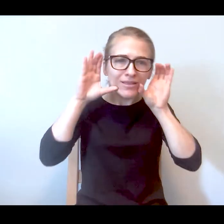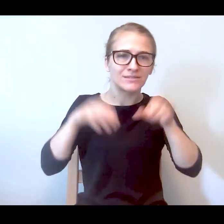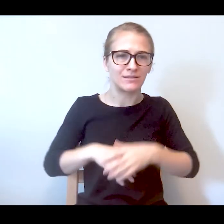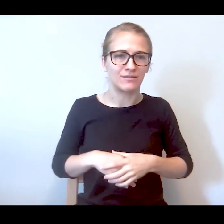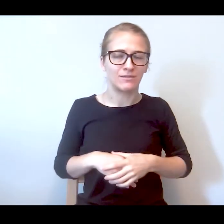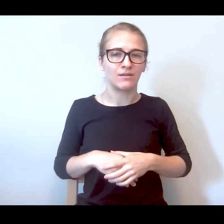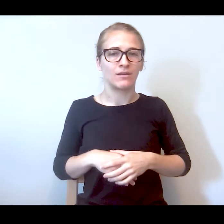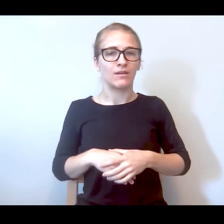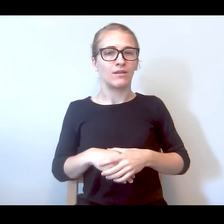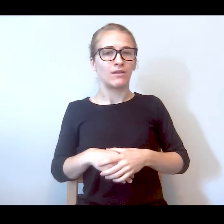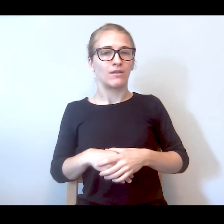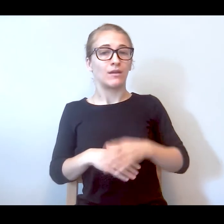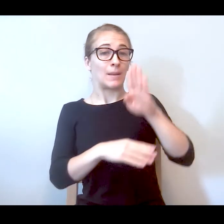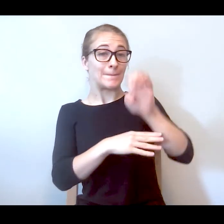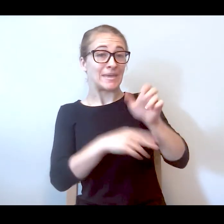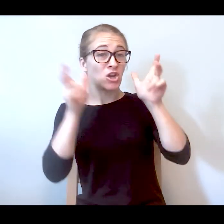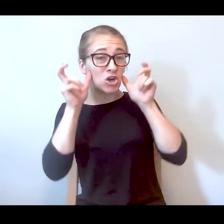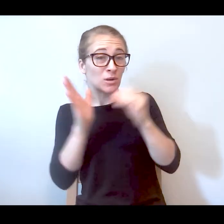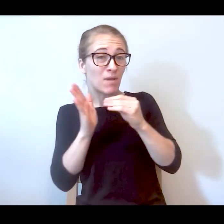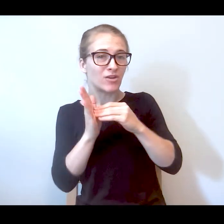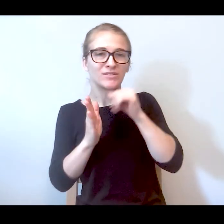Their be heard model doesn't operate 365 days a